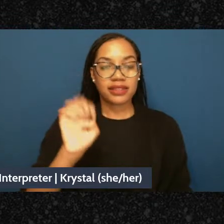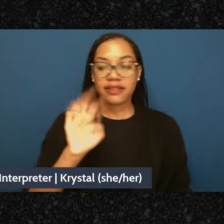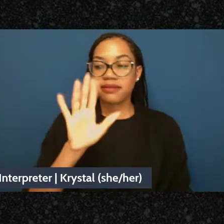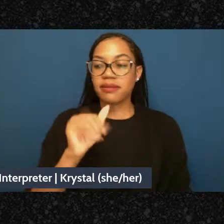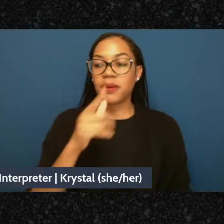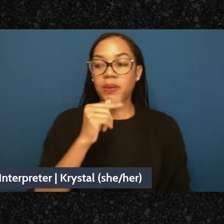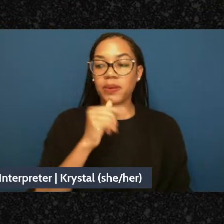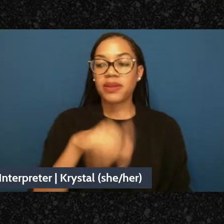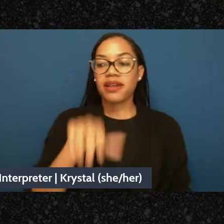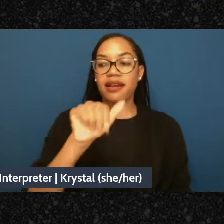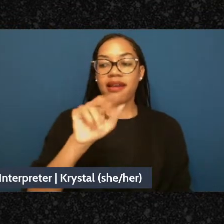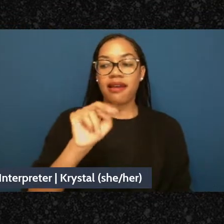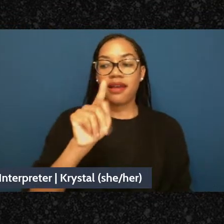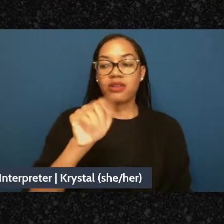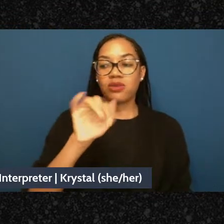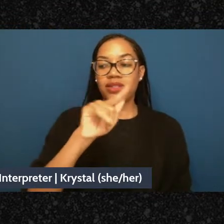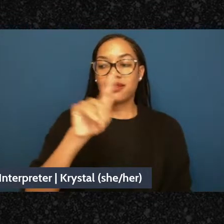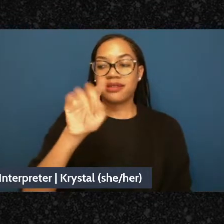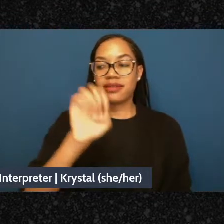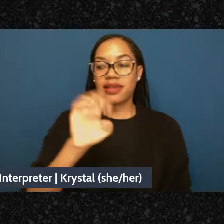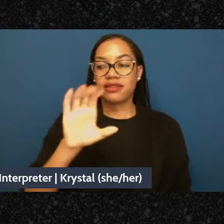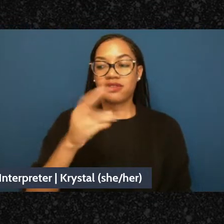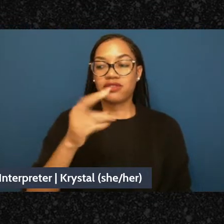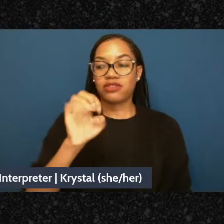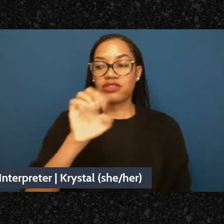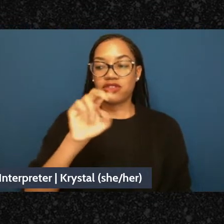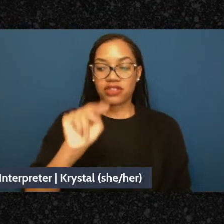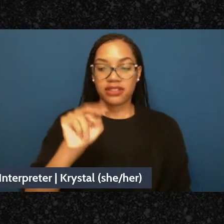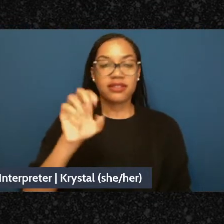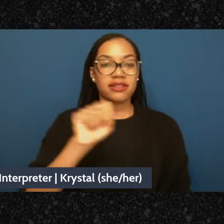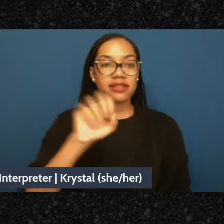Tonight's workshop is part of BCRW’s annual Scholar and Feminist conference.